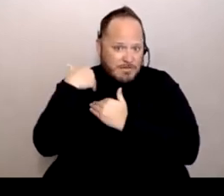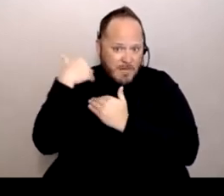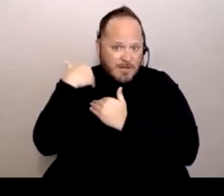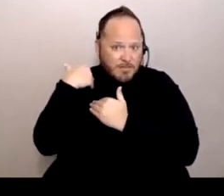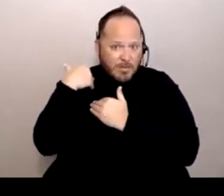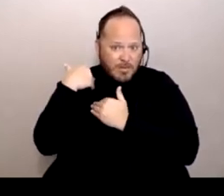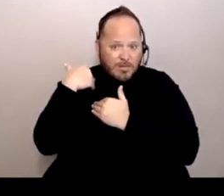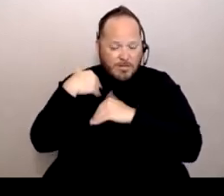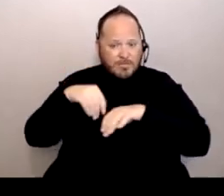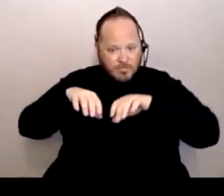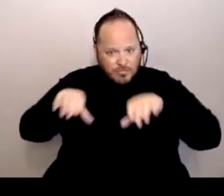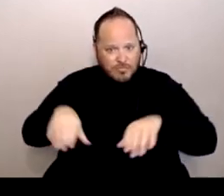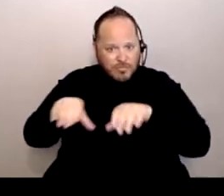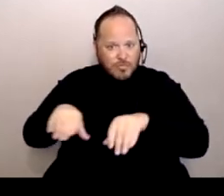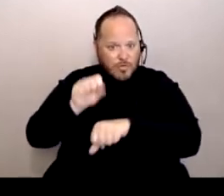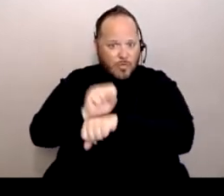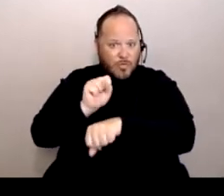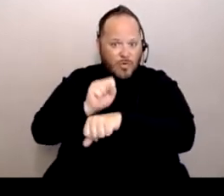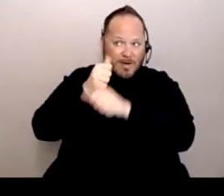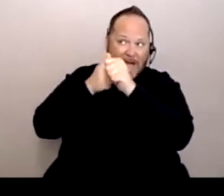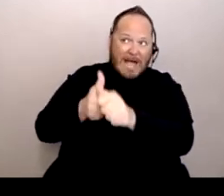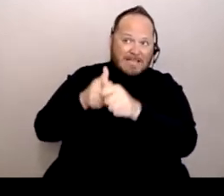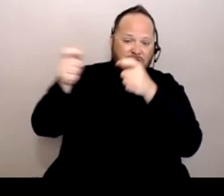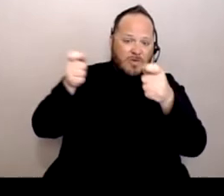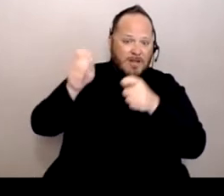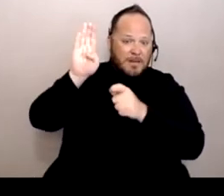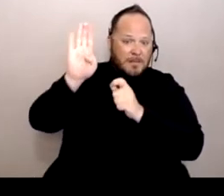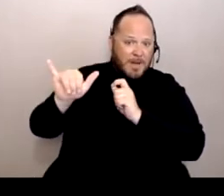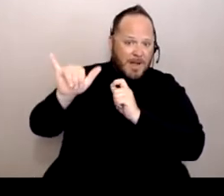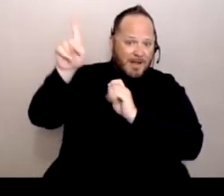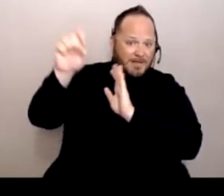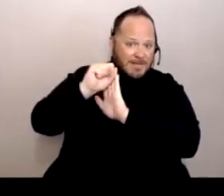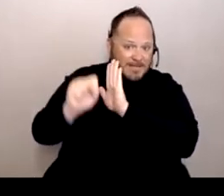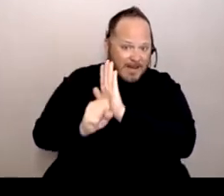as it's regulated by the state and by the counties. And so it's not...